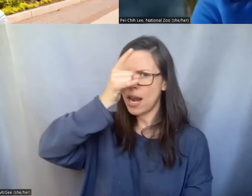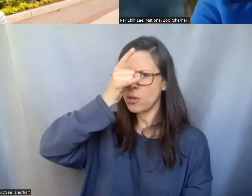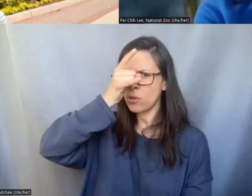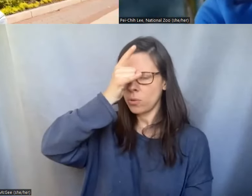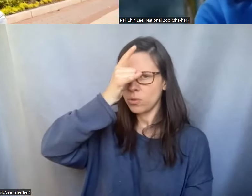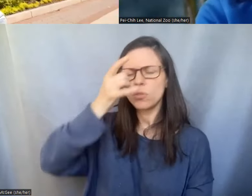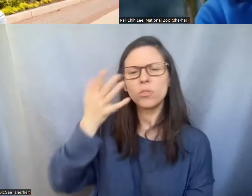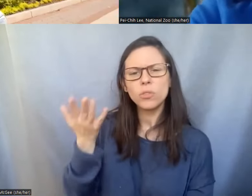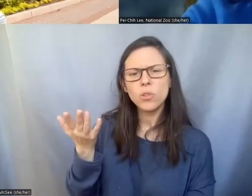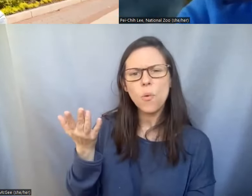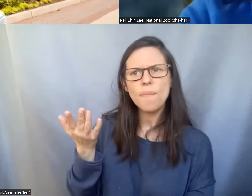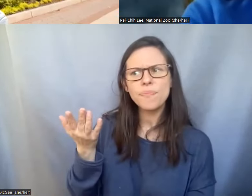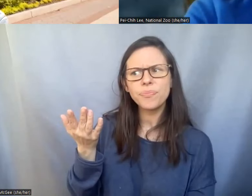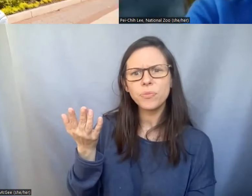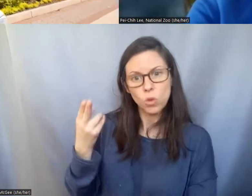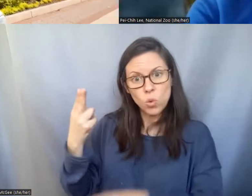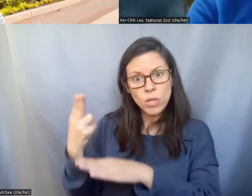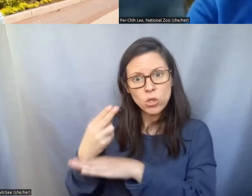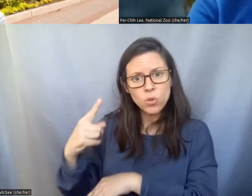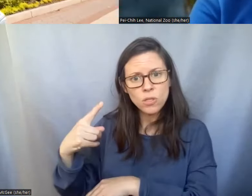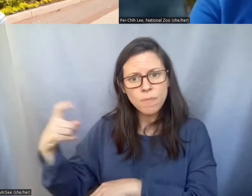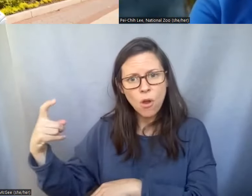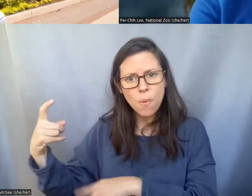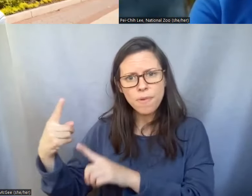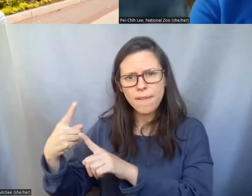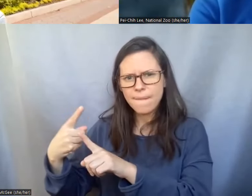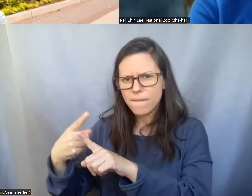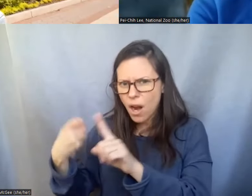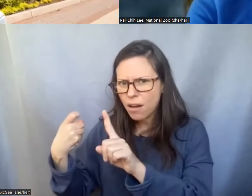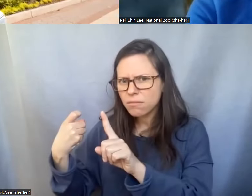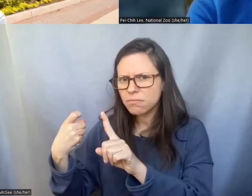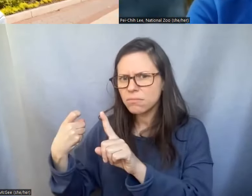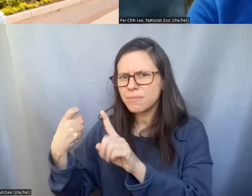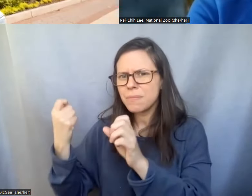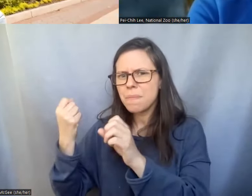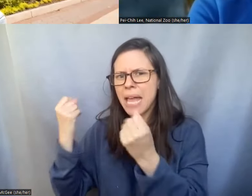are we using sperm from many different males to prevent